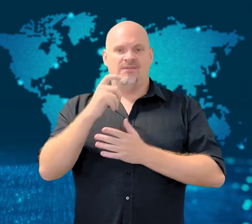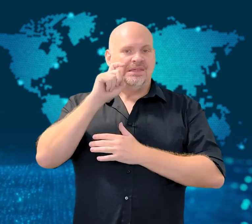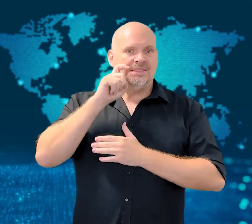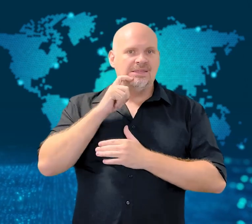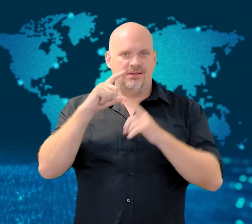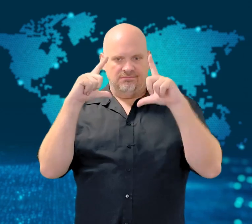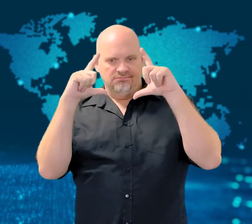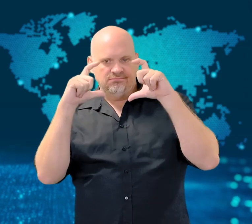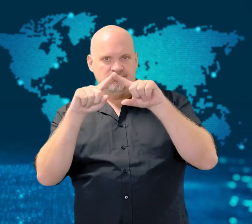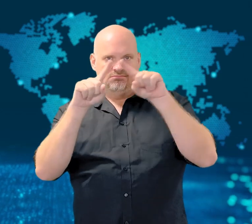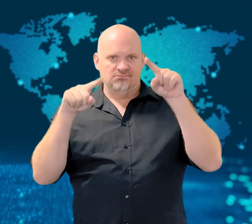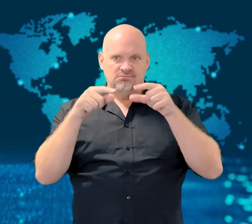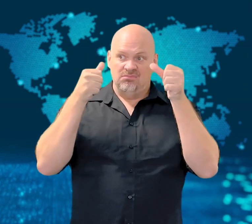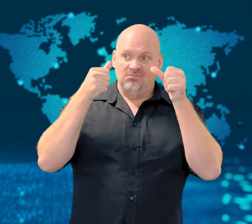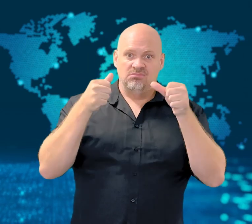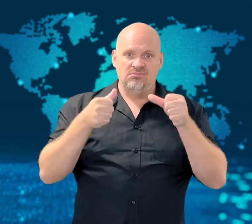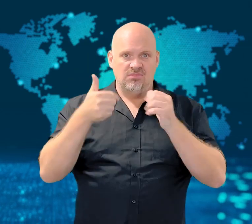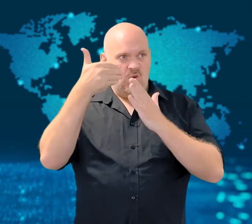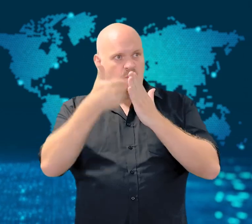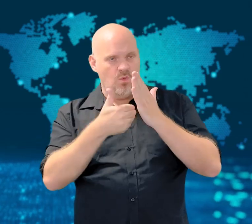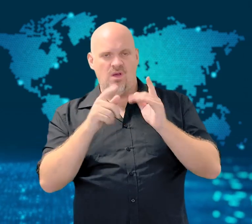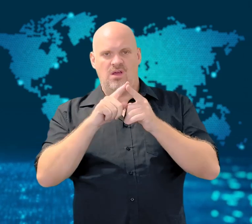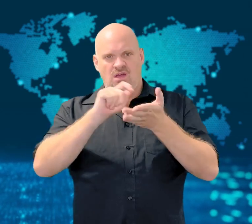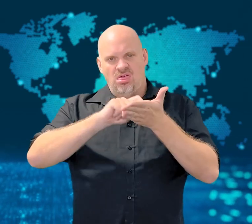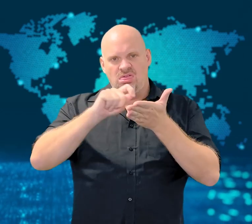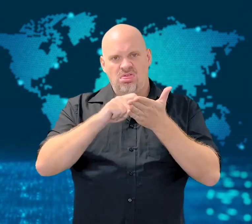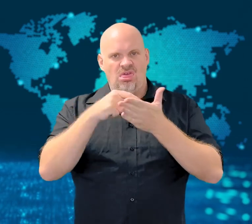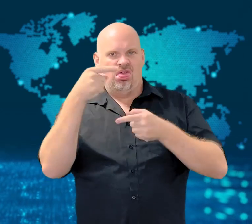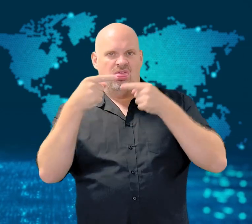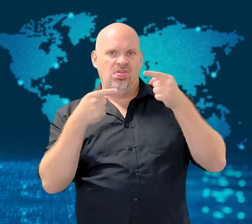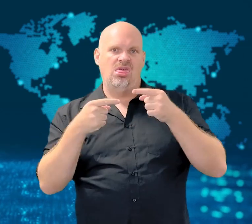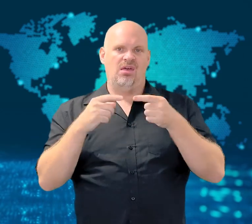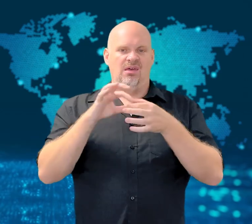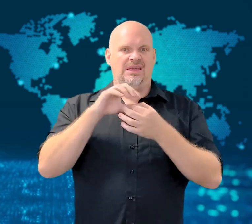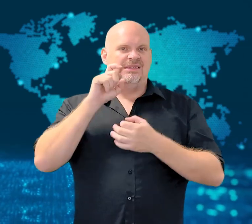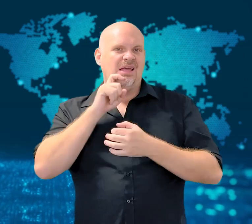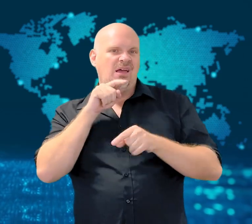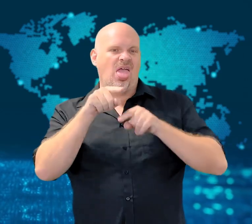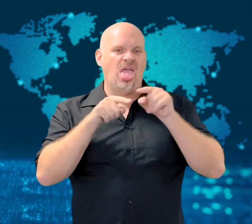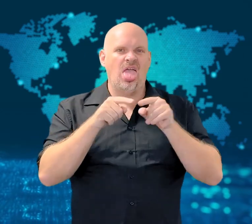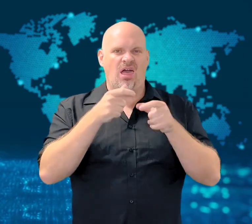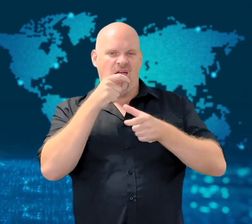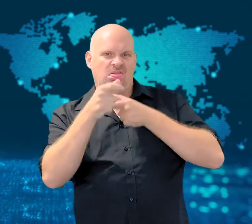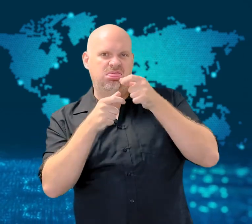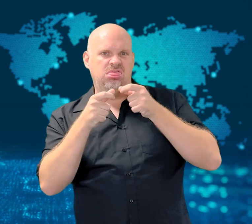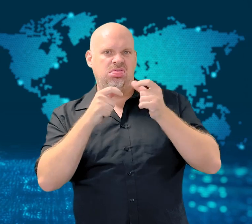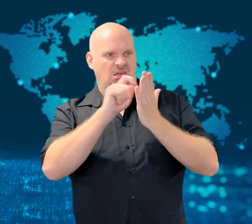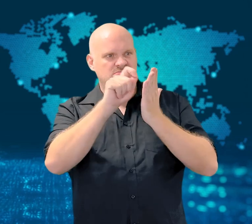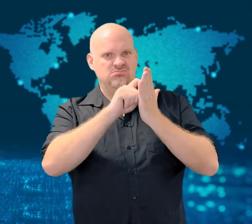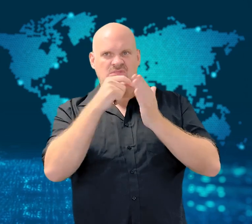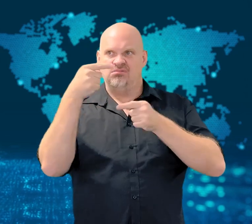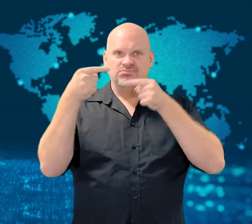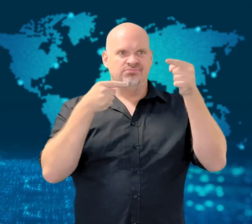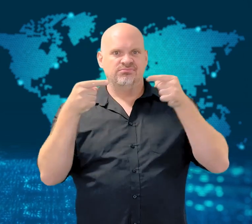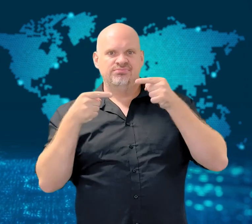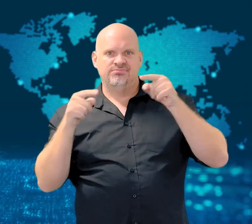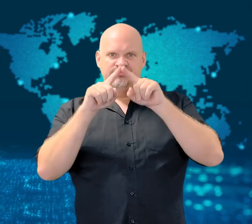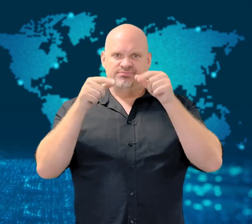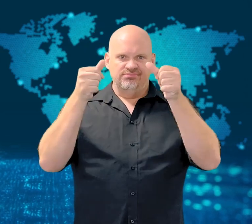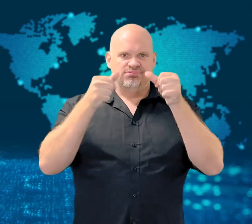There are also pornographic images and sexual taunts on the walls.